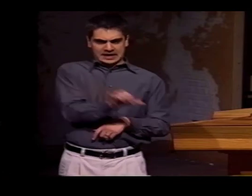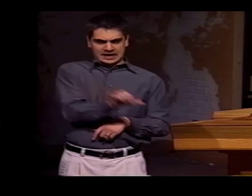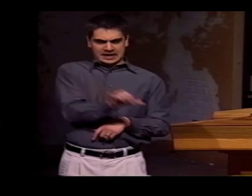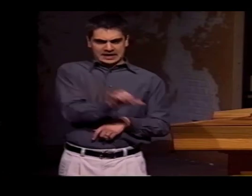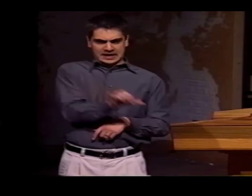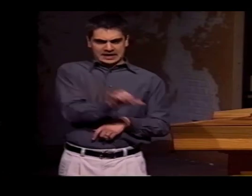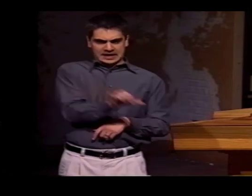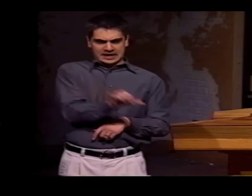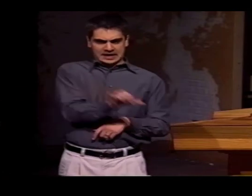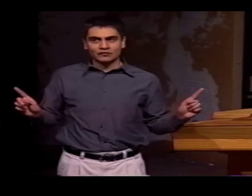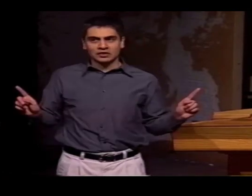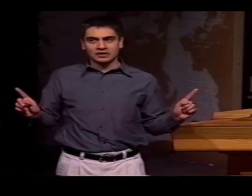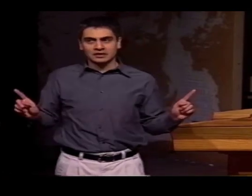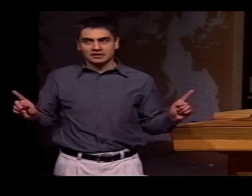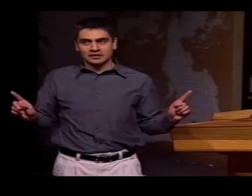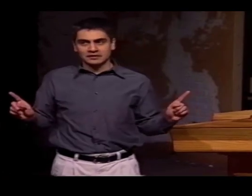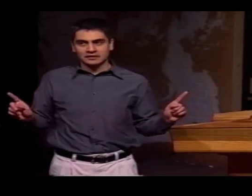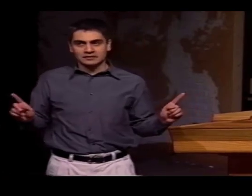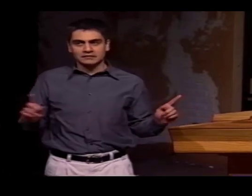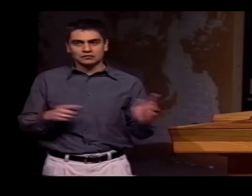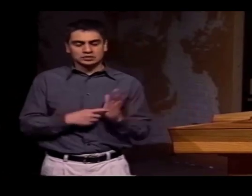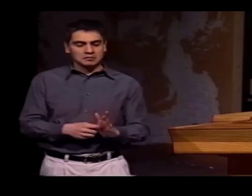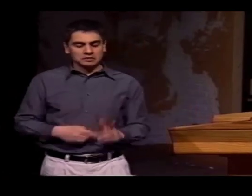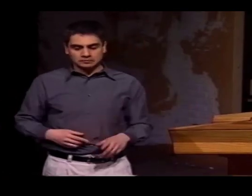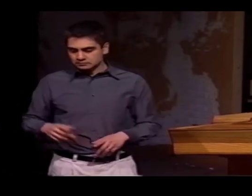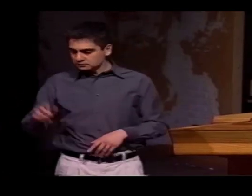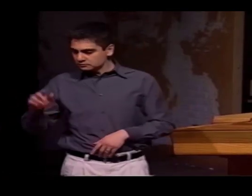OTHER SIGNS LOOKED THE SAME, BUT HAD DIFFERENT MEANINGS.